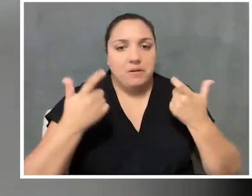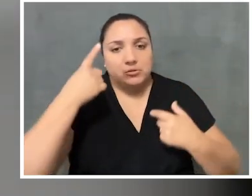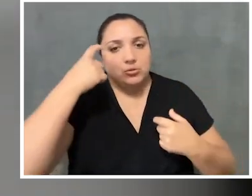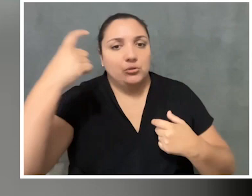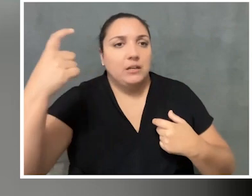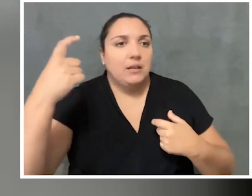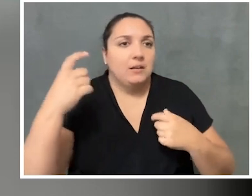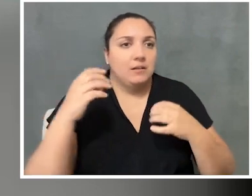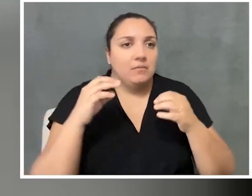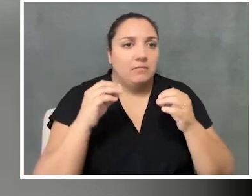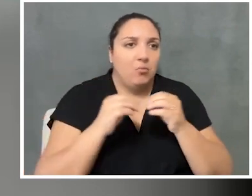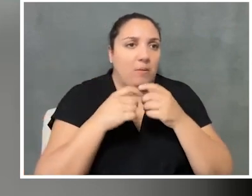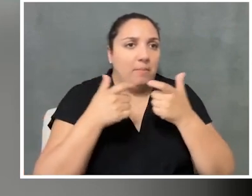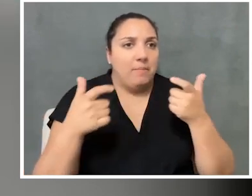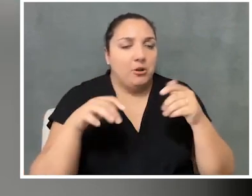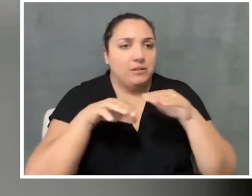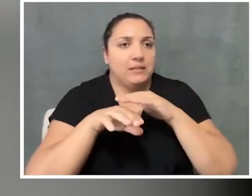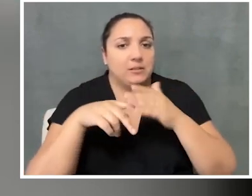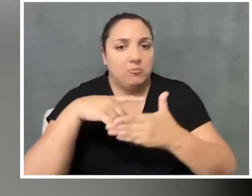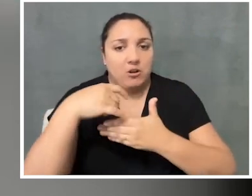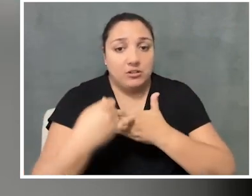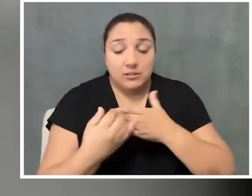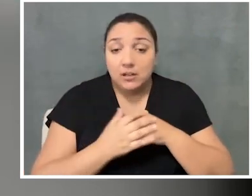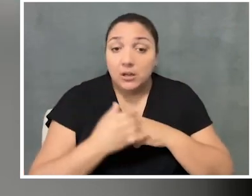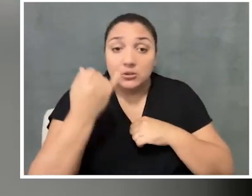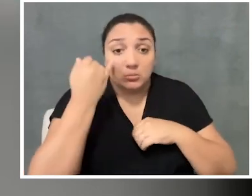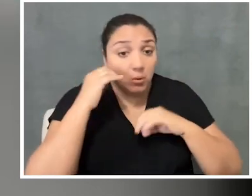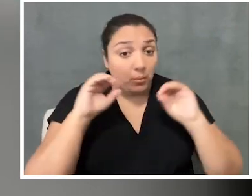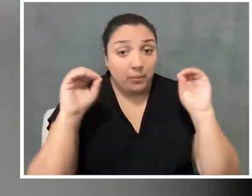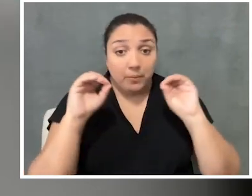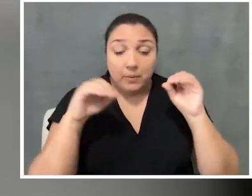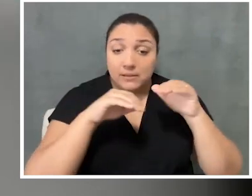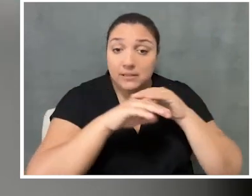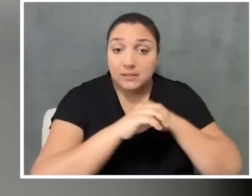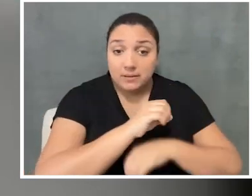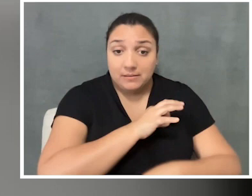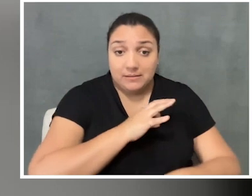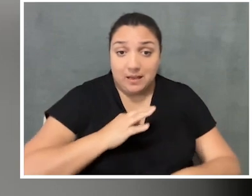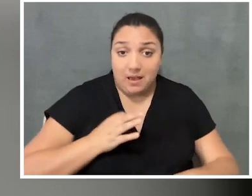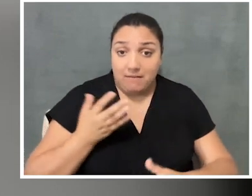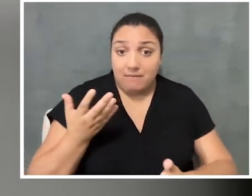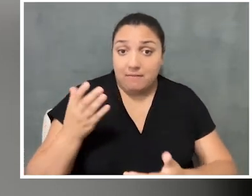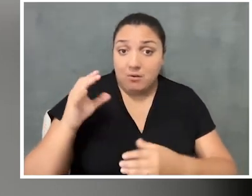I find when there aren't accessibility staff at an organization, there might be a couple of staff